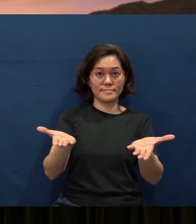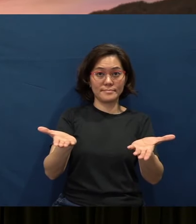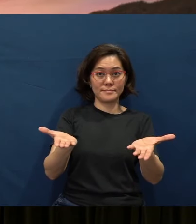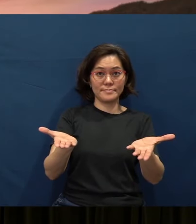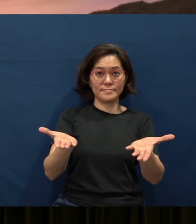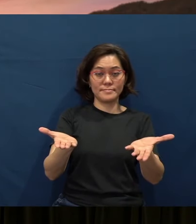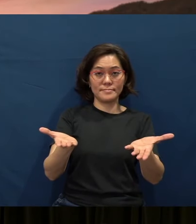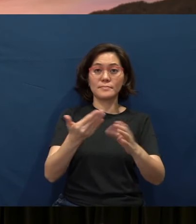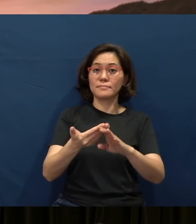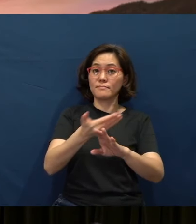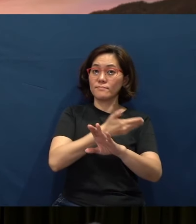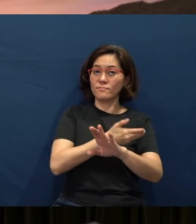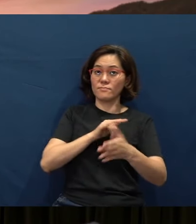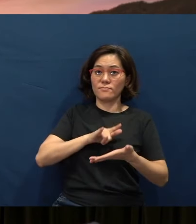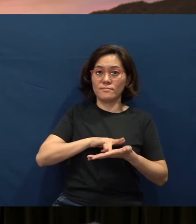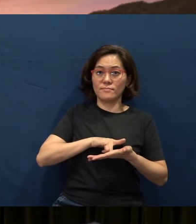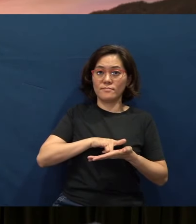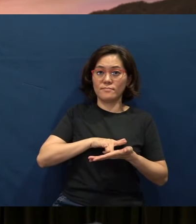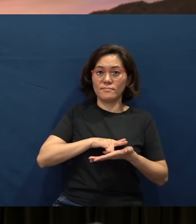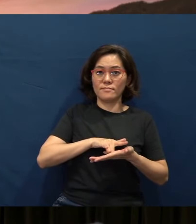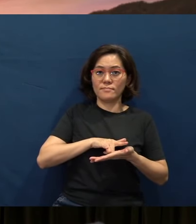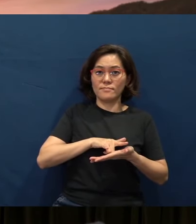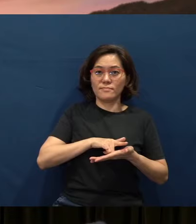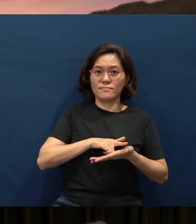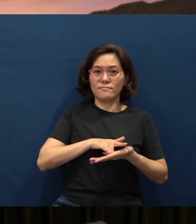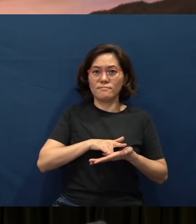But even before that happens, just allow the Holy Spirit